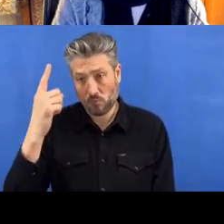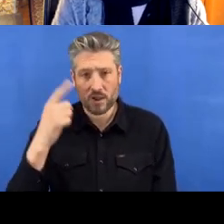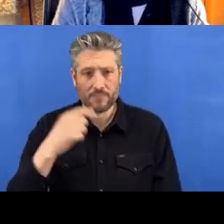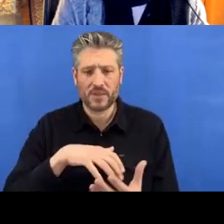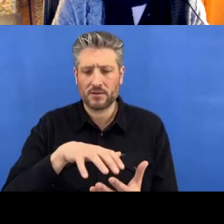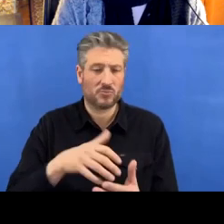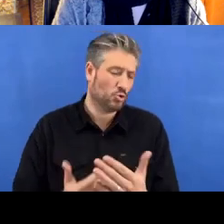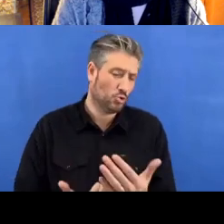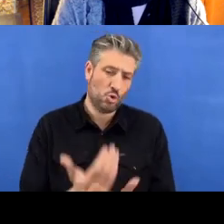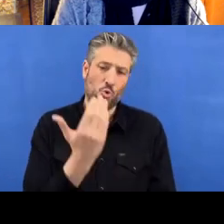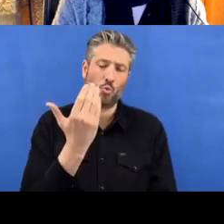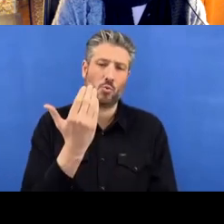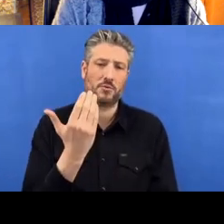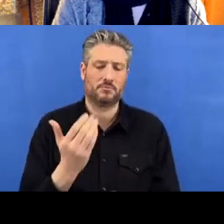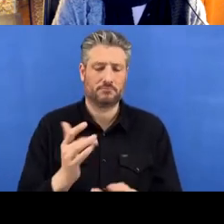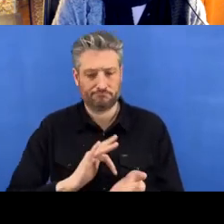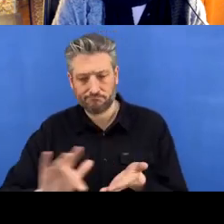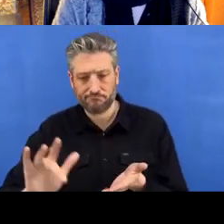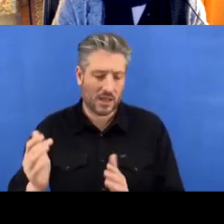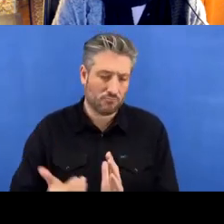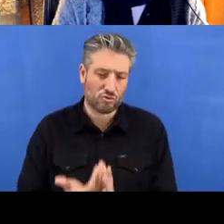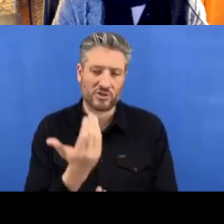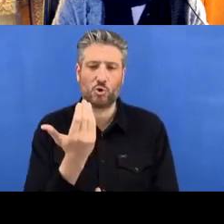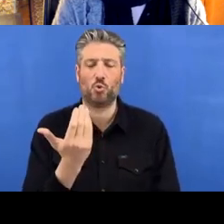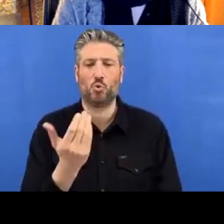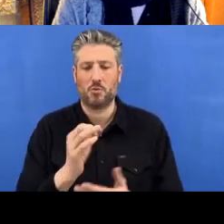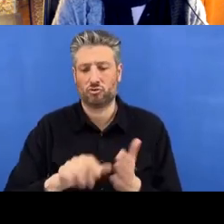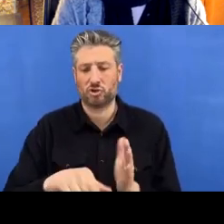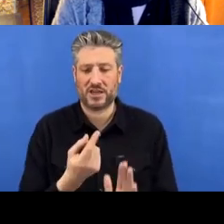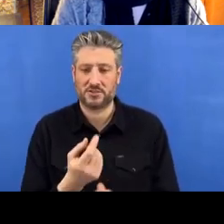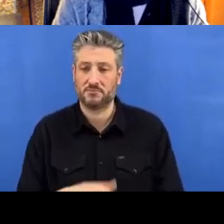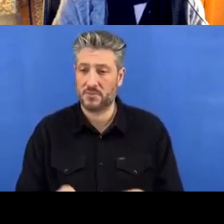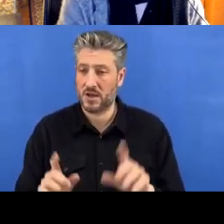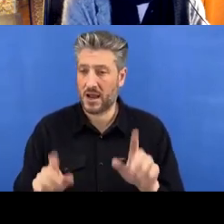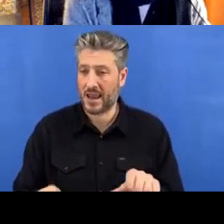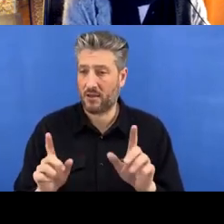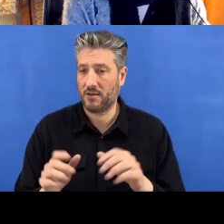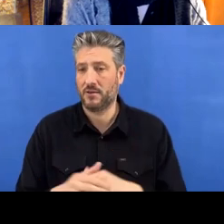So we don't have anything yet, we want to make a new project, click ‘New project’, give it a new name so I’m going to say